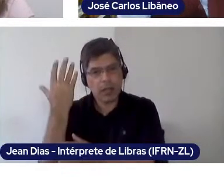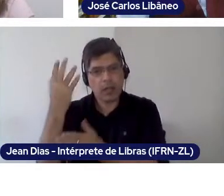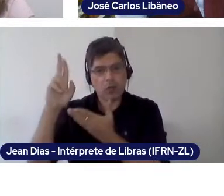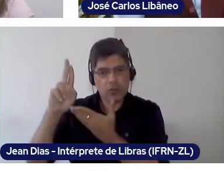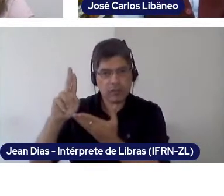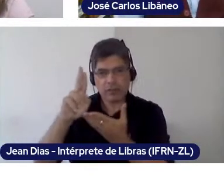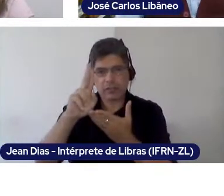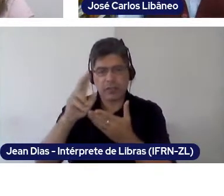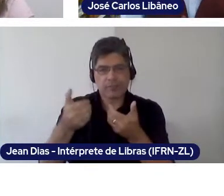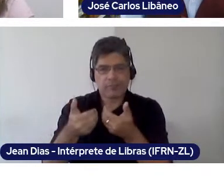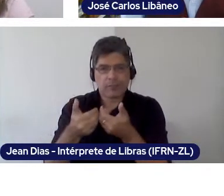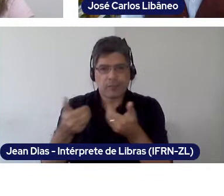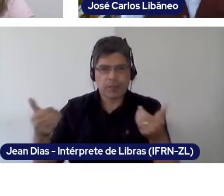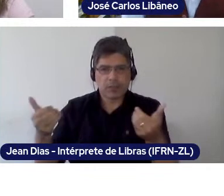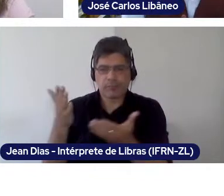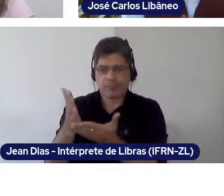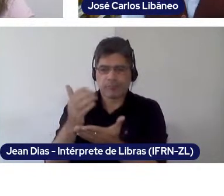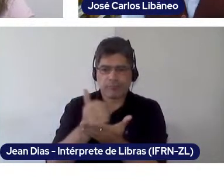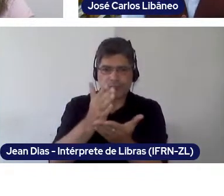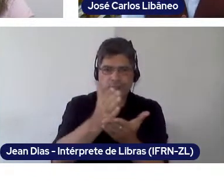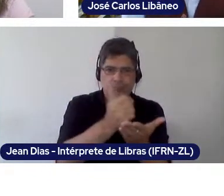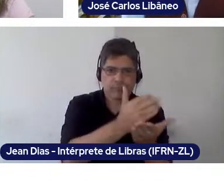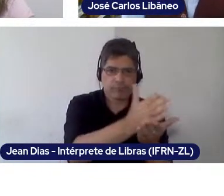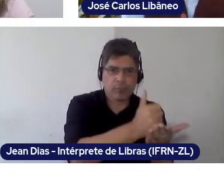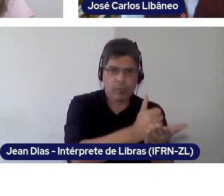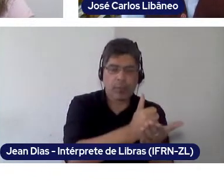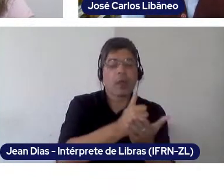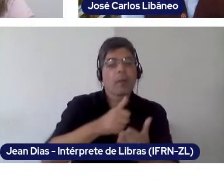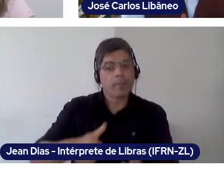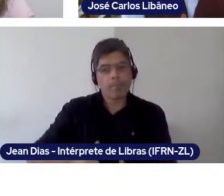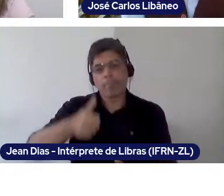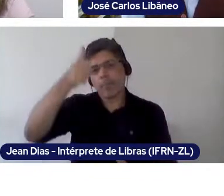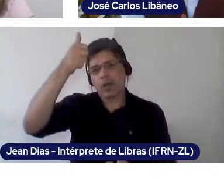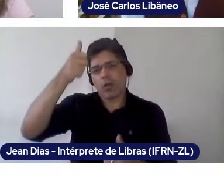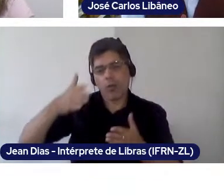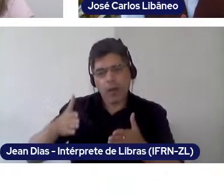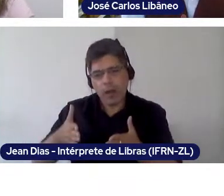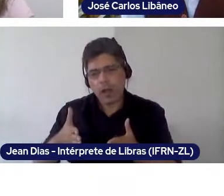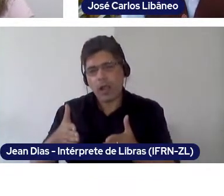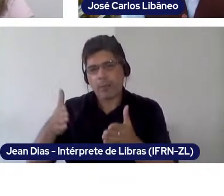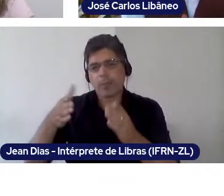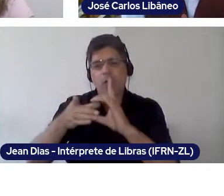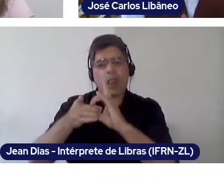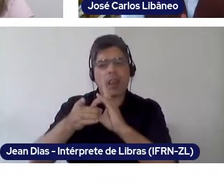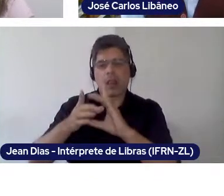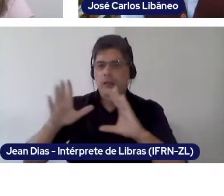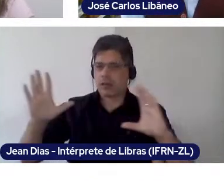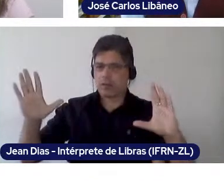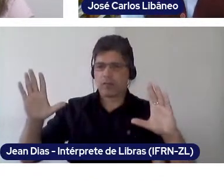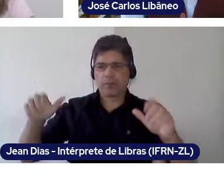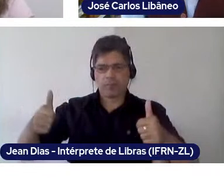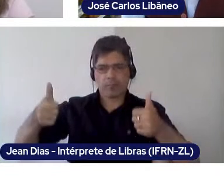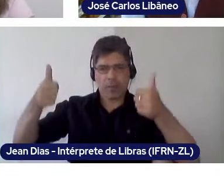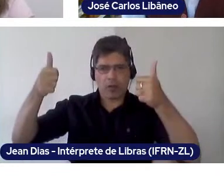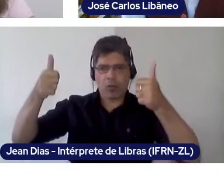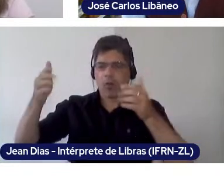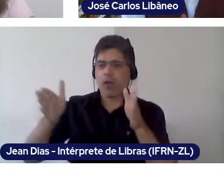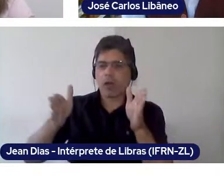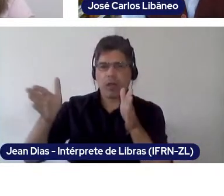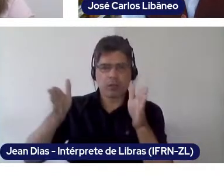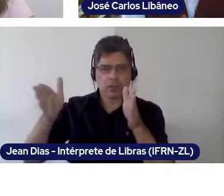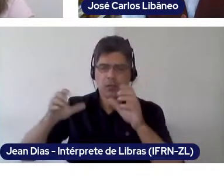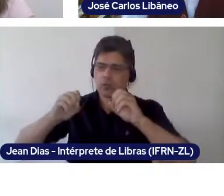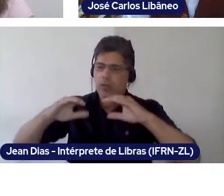whereas Brazil`s path is, instead, to democratize acess to our higher education.